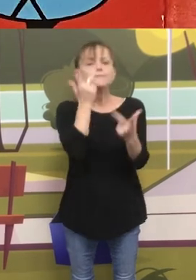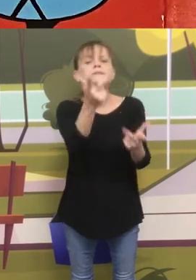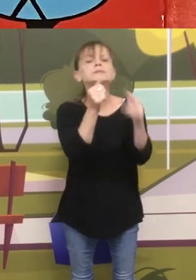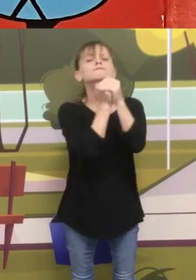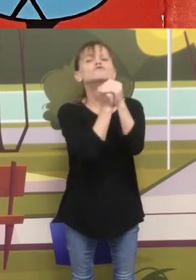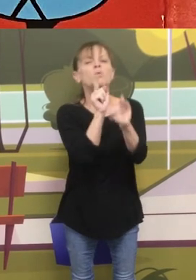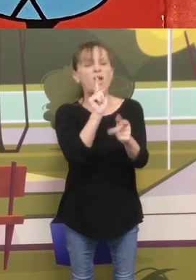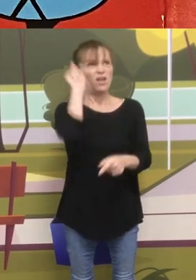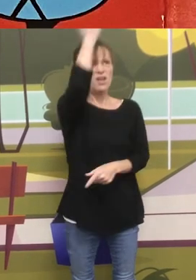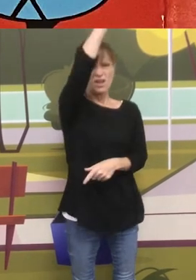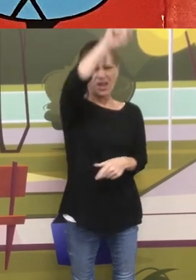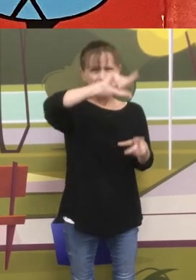koalas visit friends on Mars!